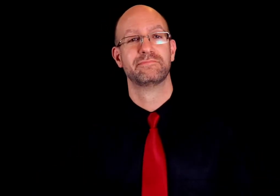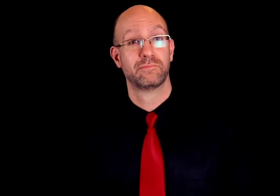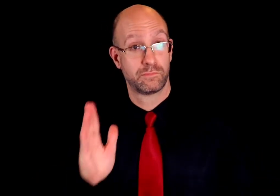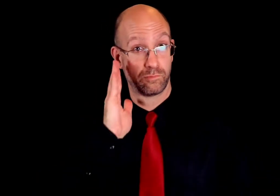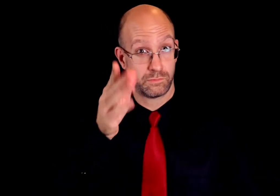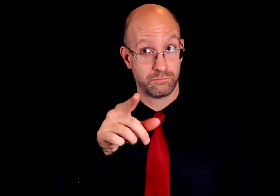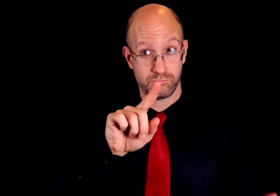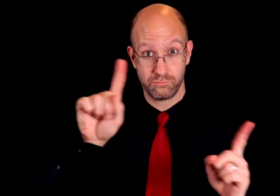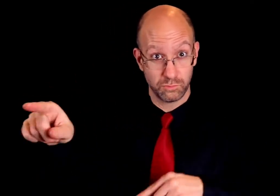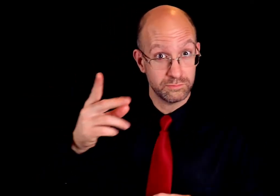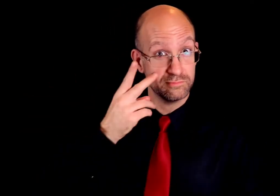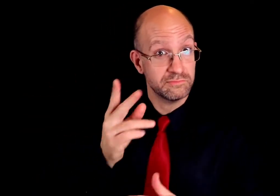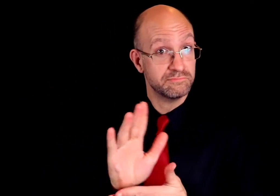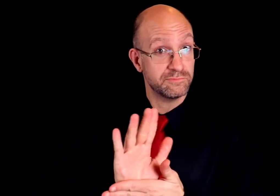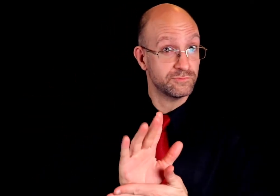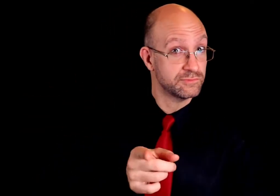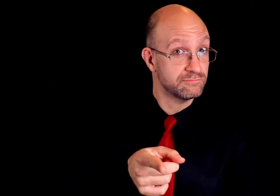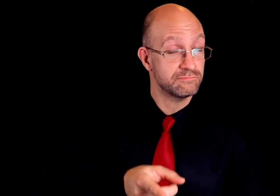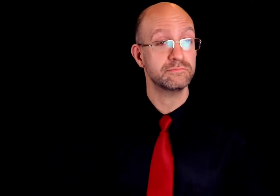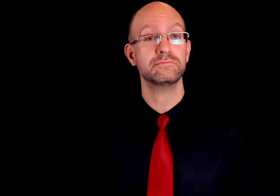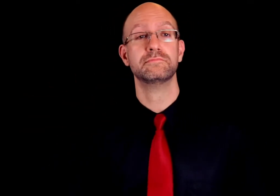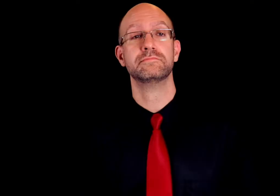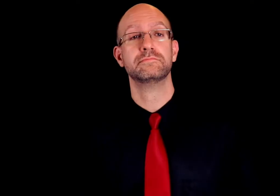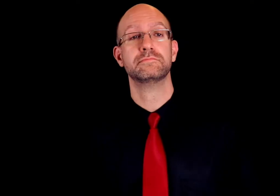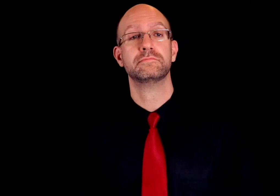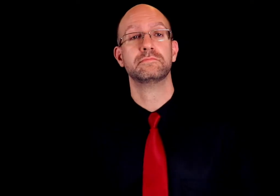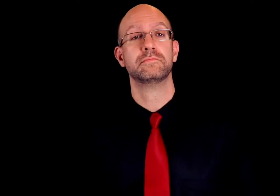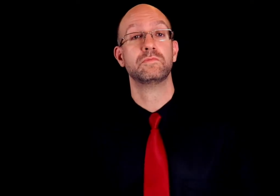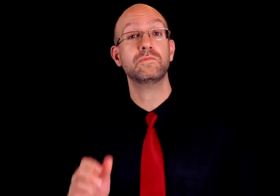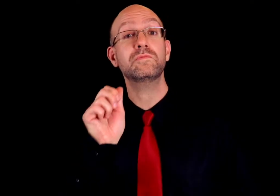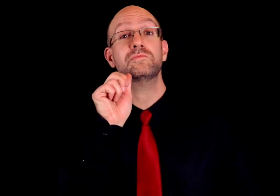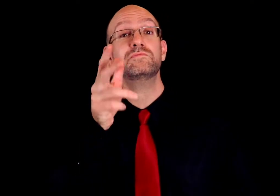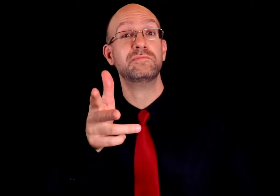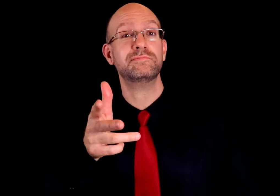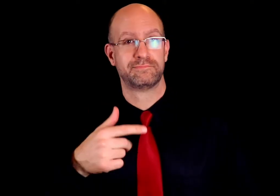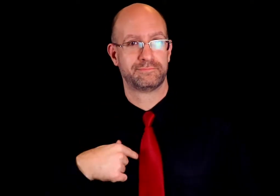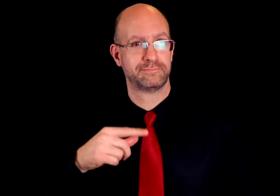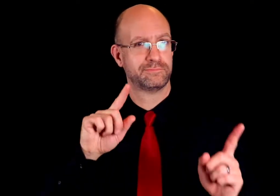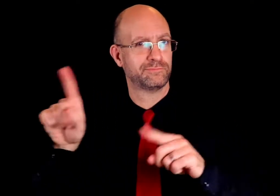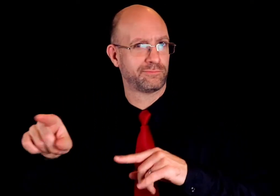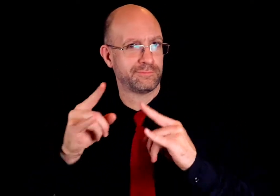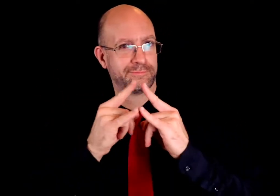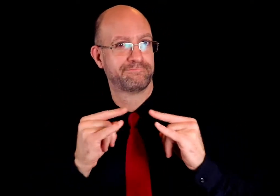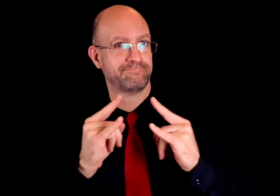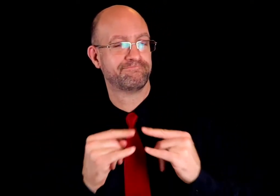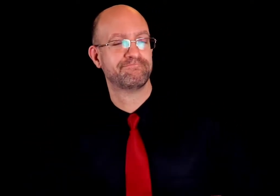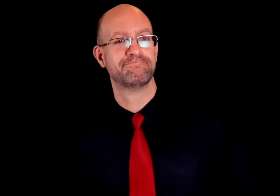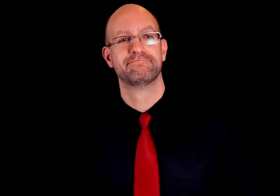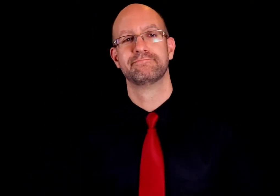WILL YOU GO SEE MOVIE YOU? IN-FEW-DAYS I GO CAMPING.